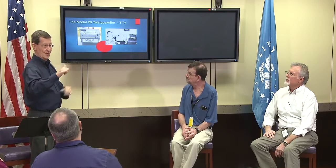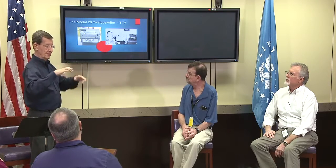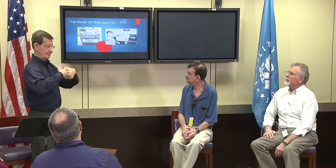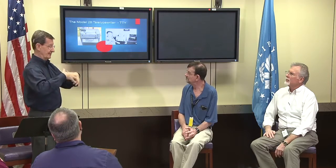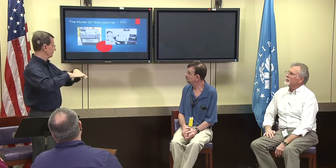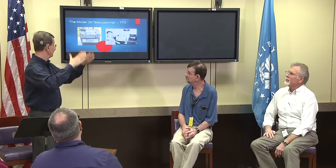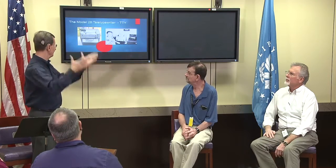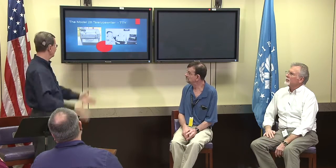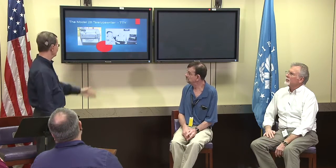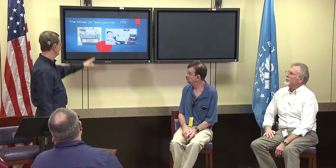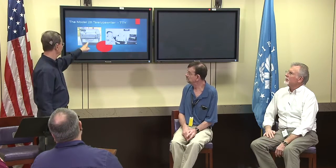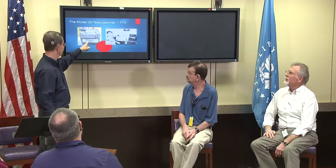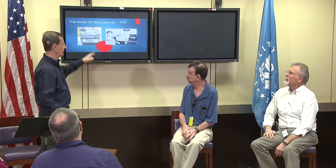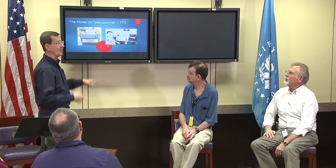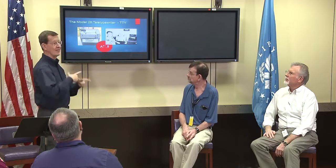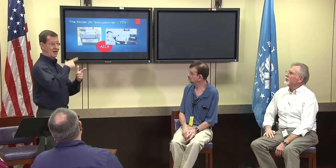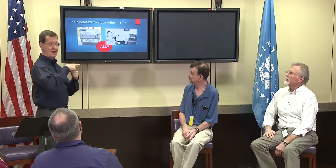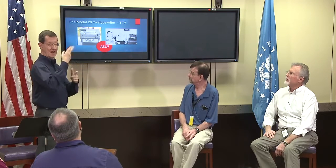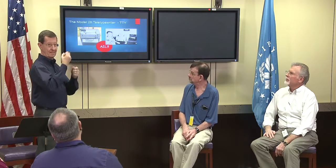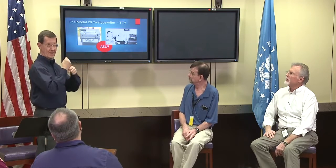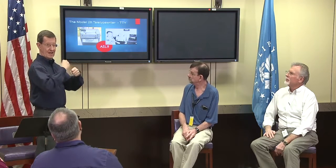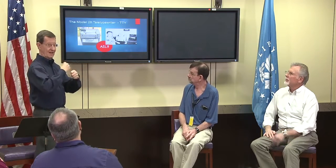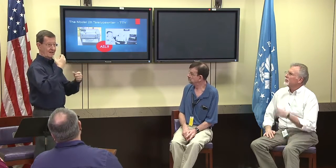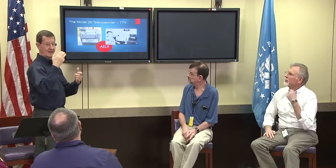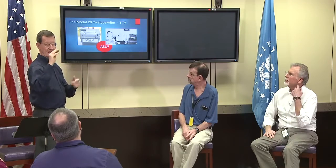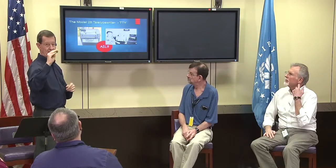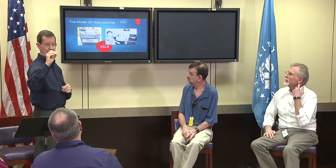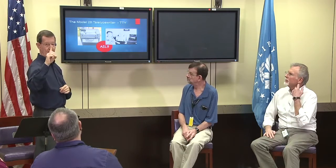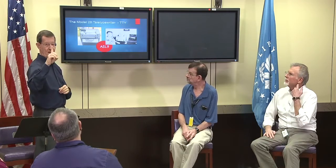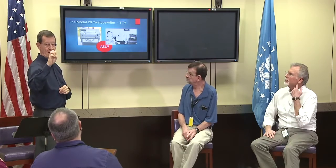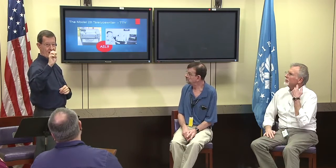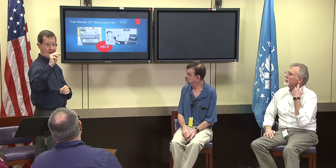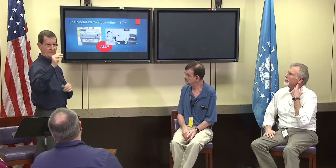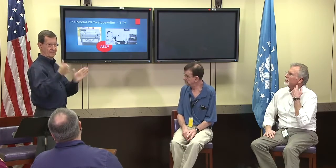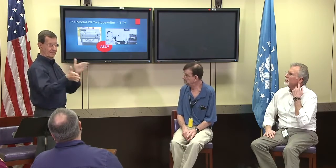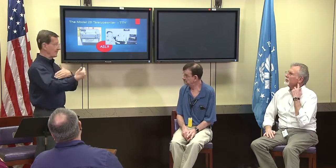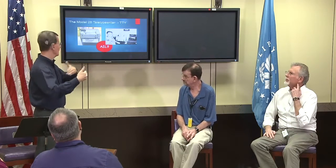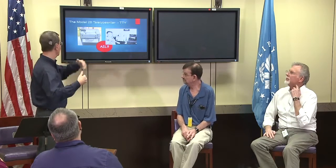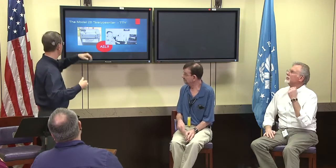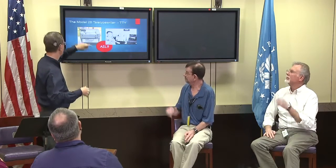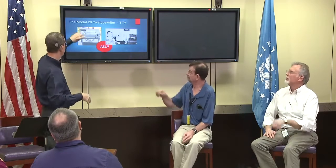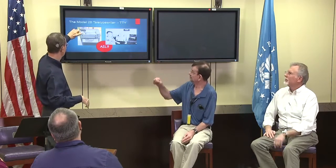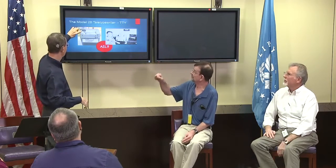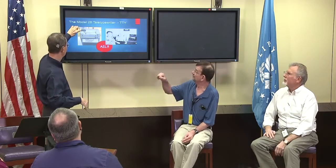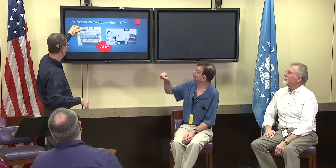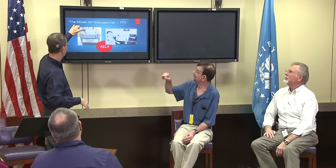And it was actually a teletypewriter machine that had to be connected